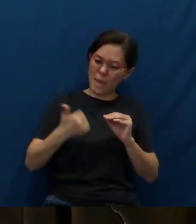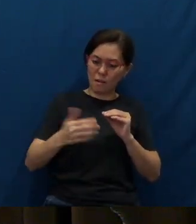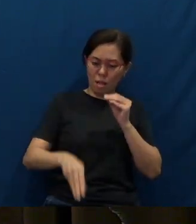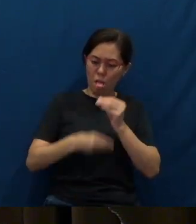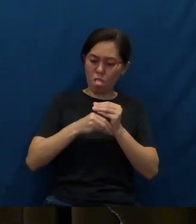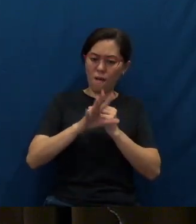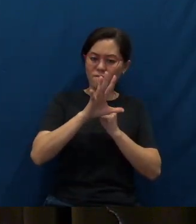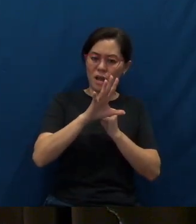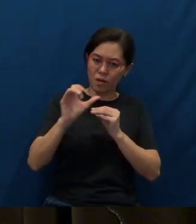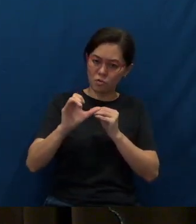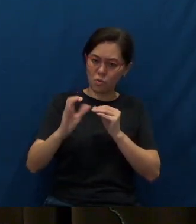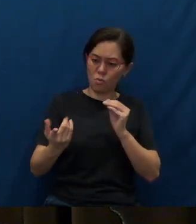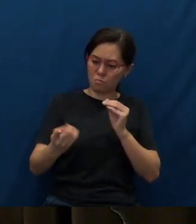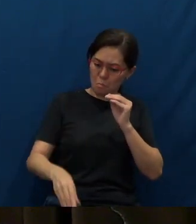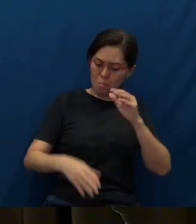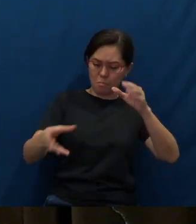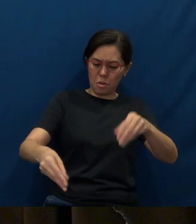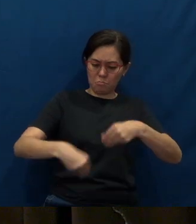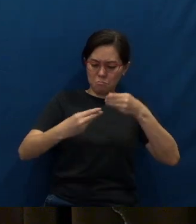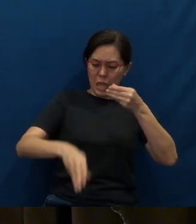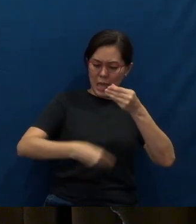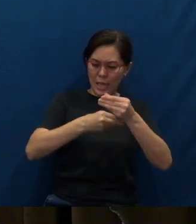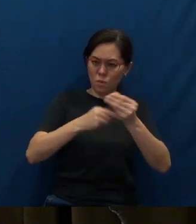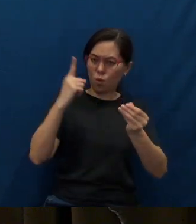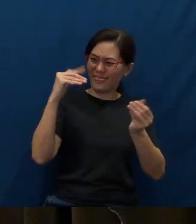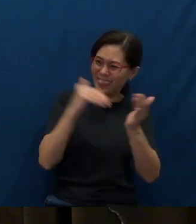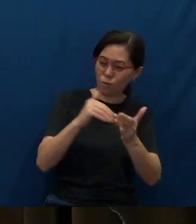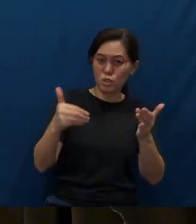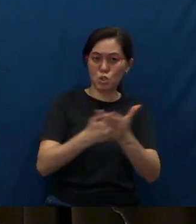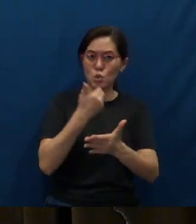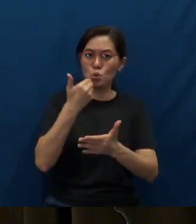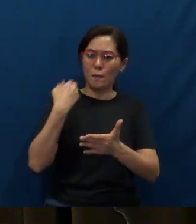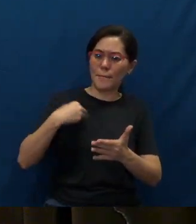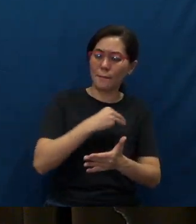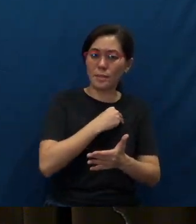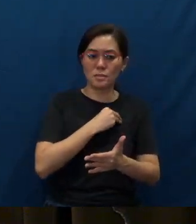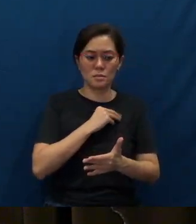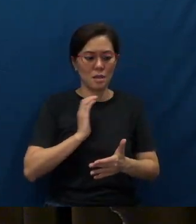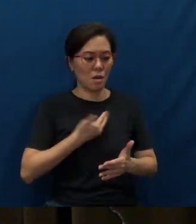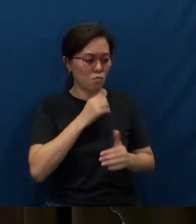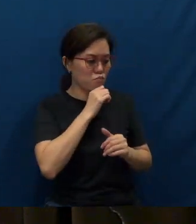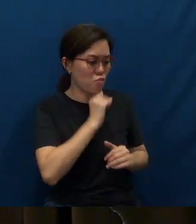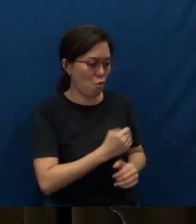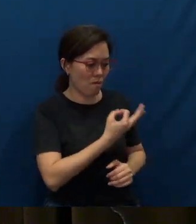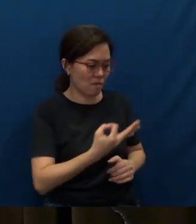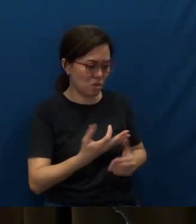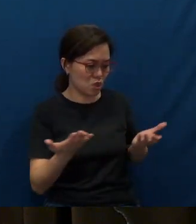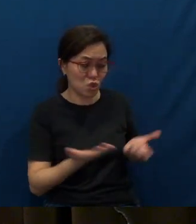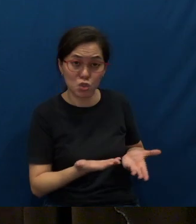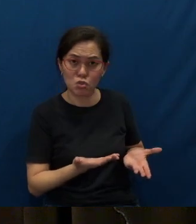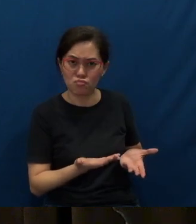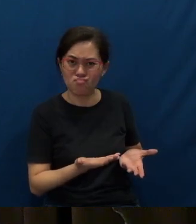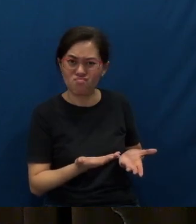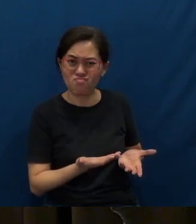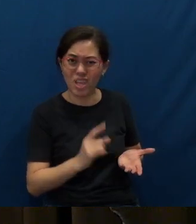new members into our church family, are our aging facilities right here our only problem?